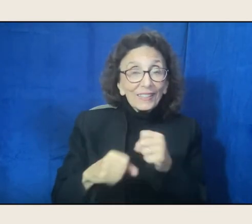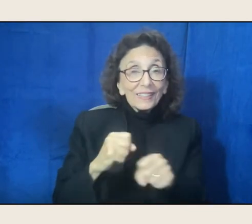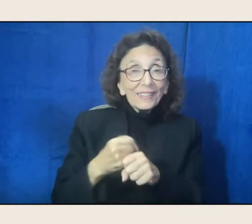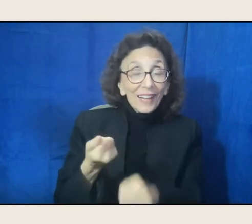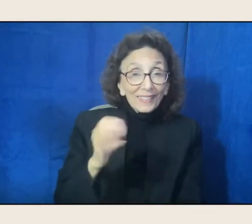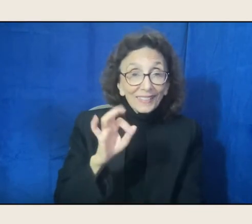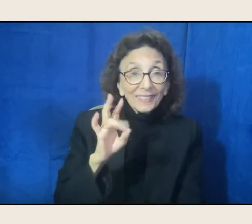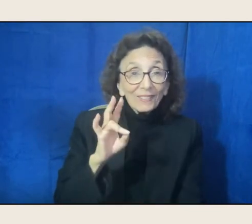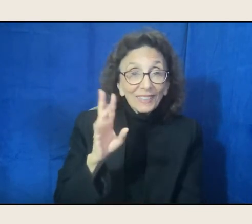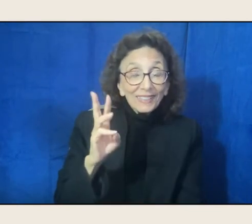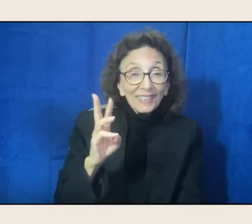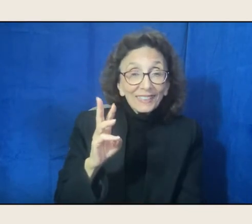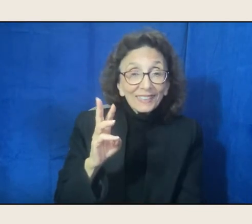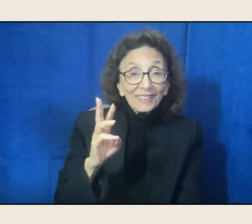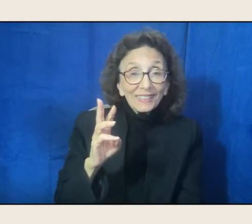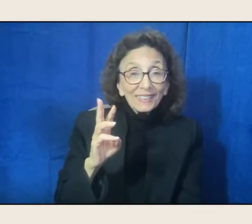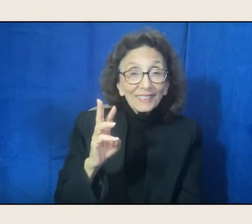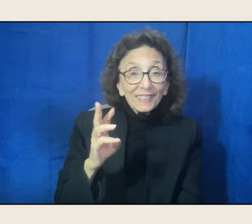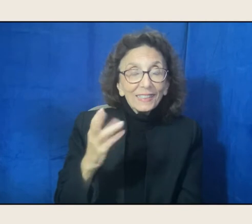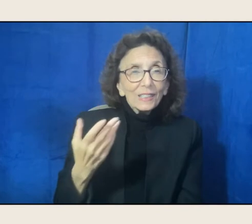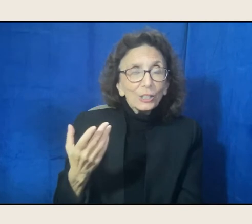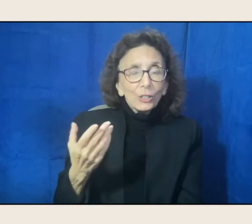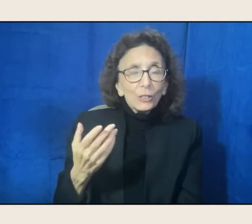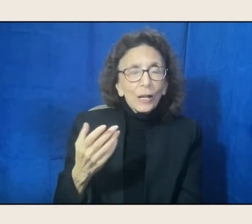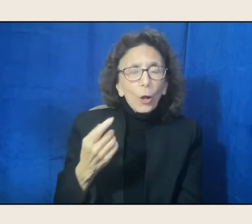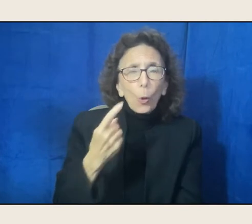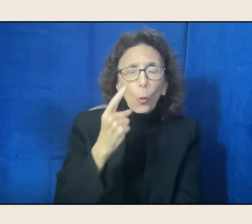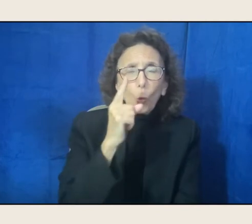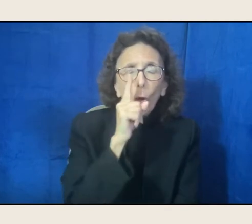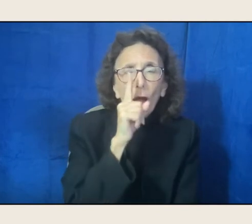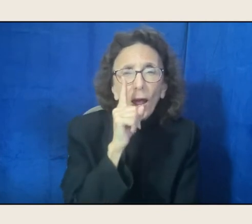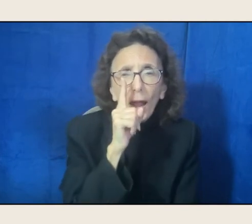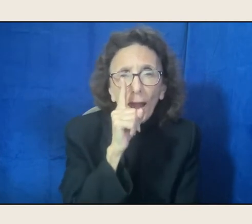the only place I found it was in anthropology.